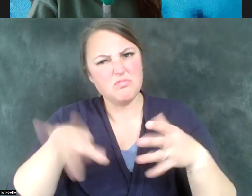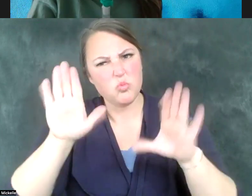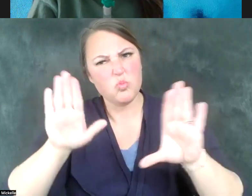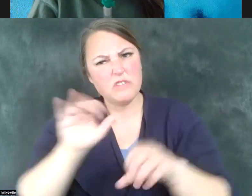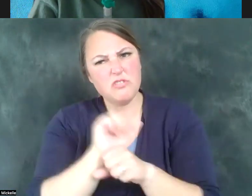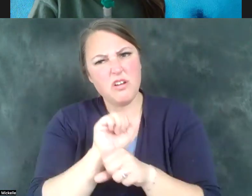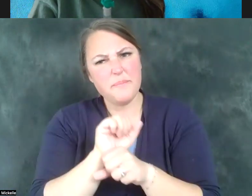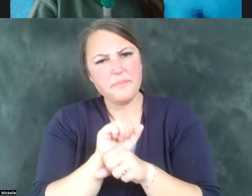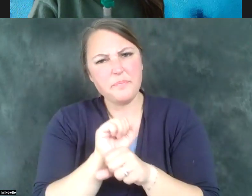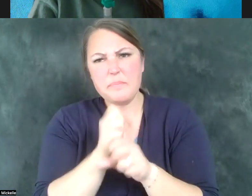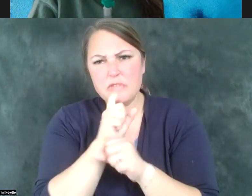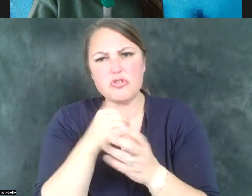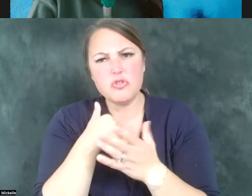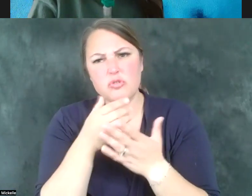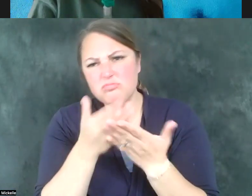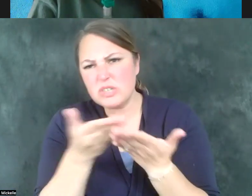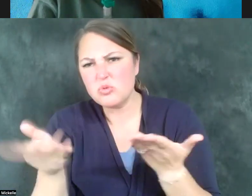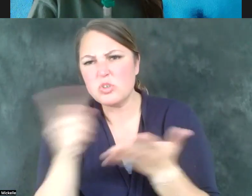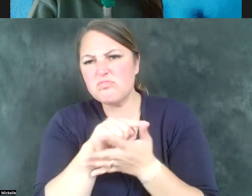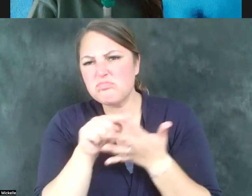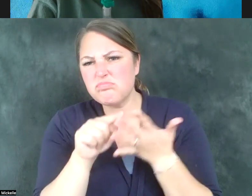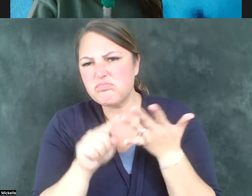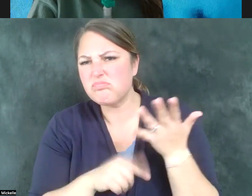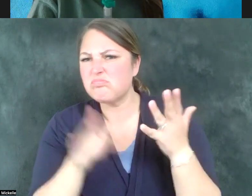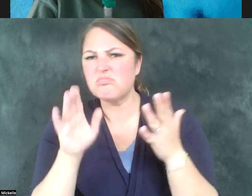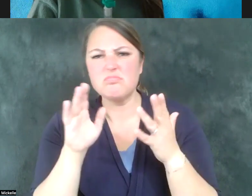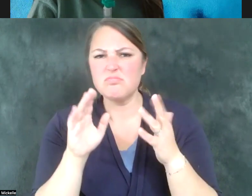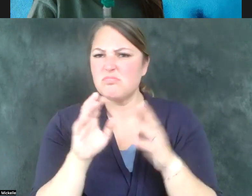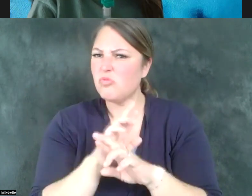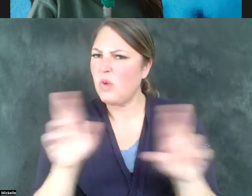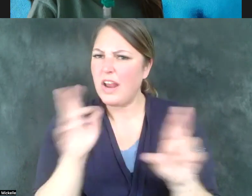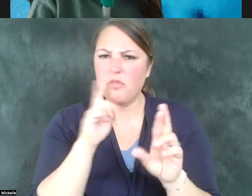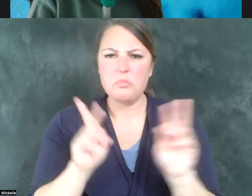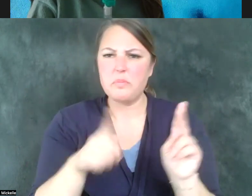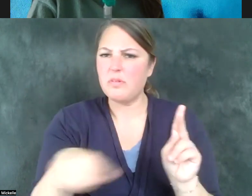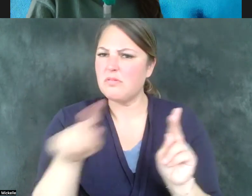available for individuals with disabilities and that we adapt to, we